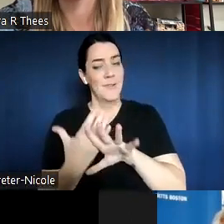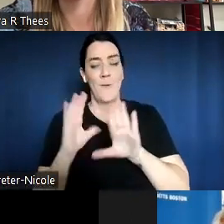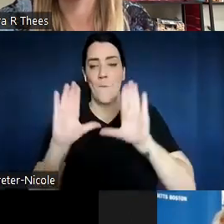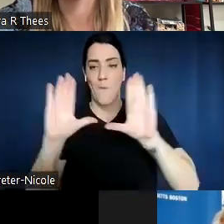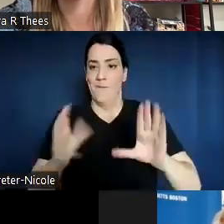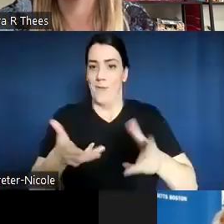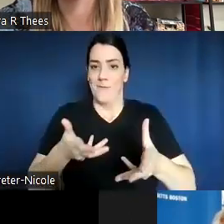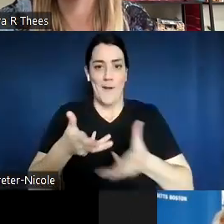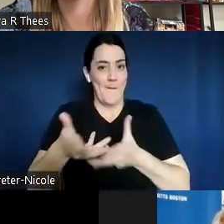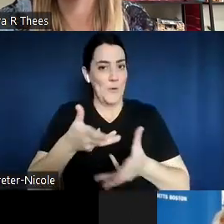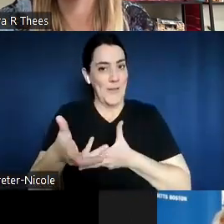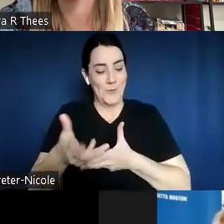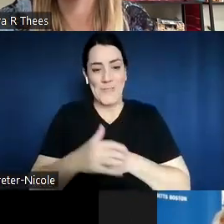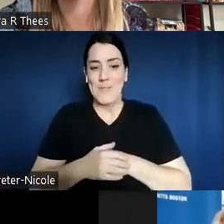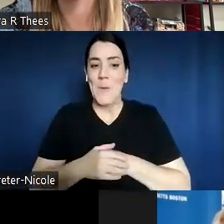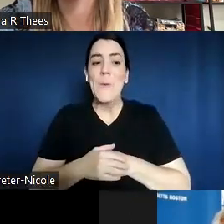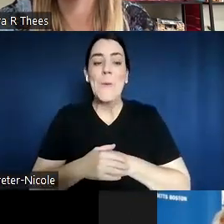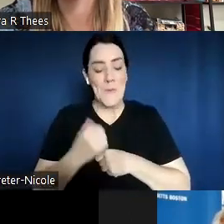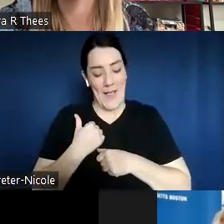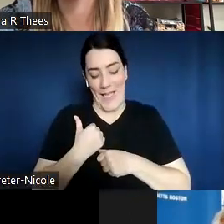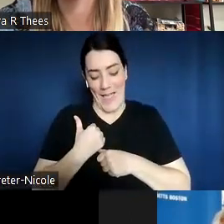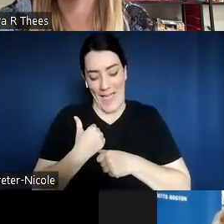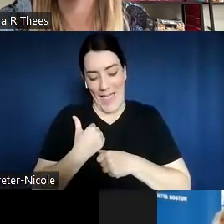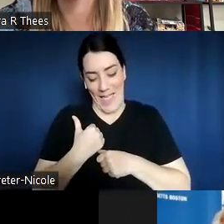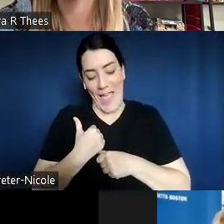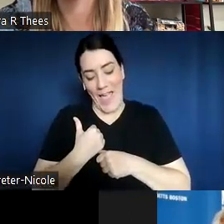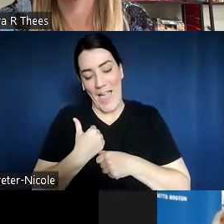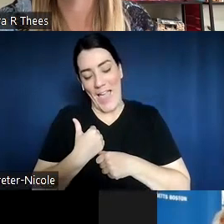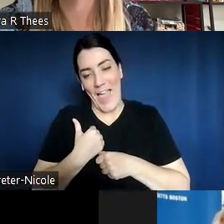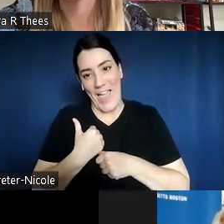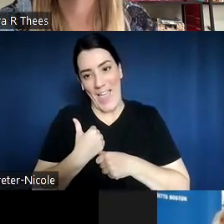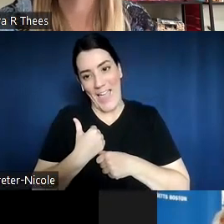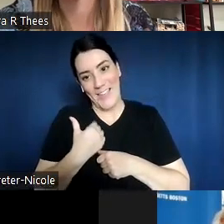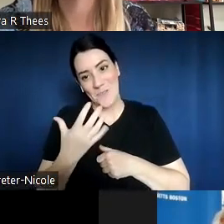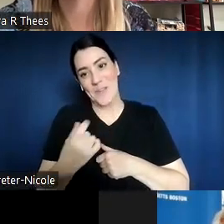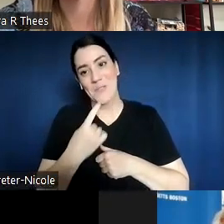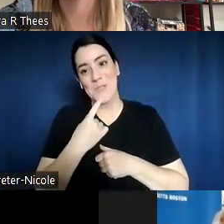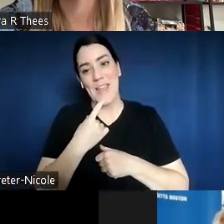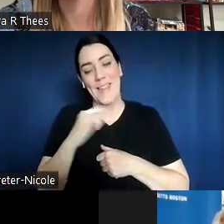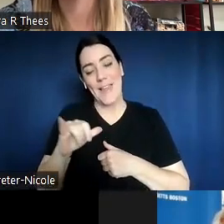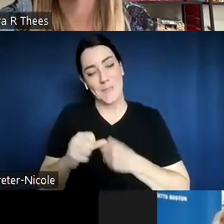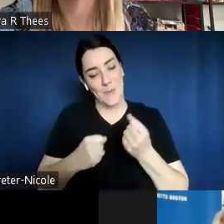So I was just going to say, that's a point in favor of a triad because if one can't make